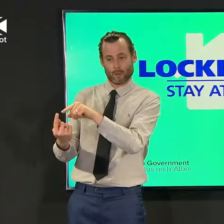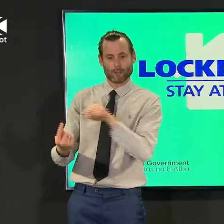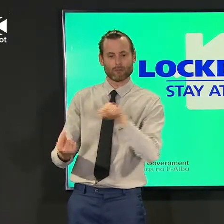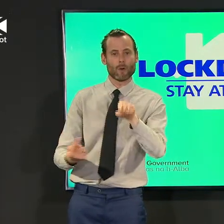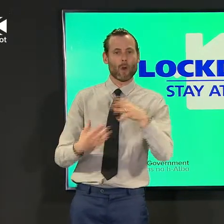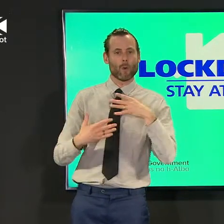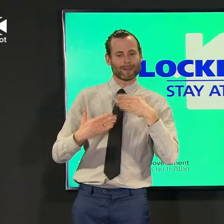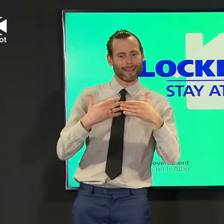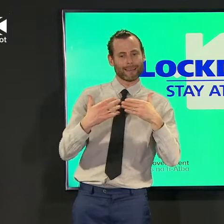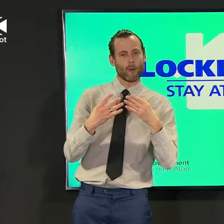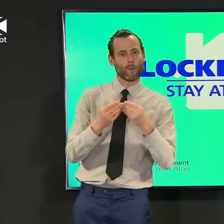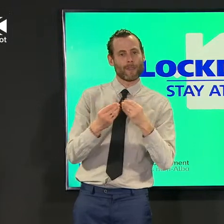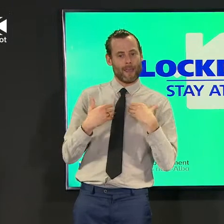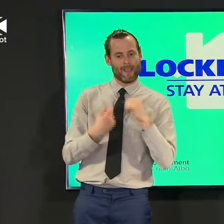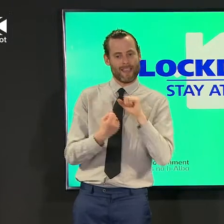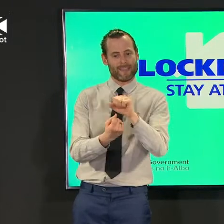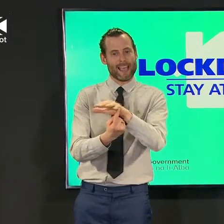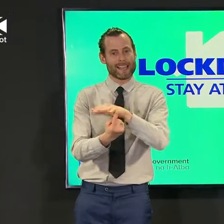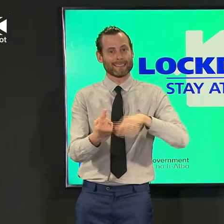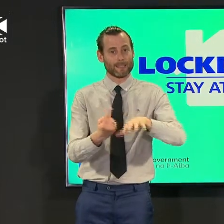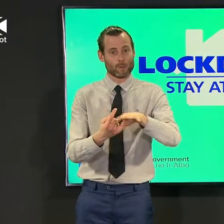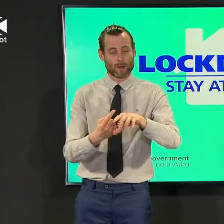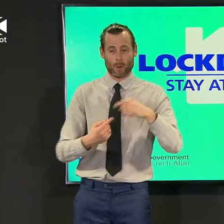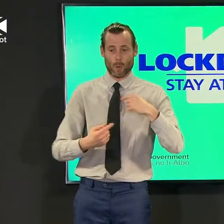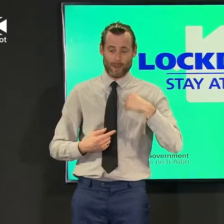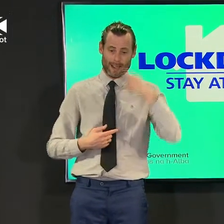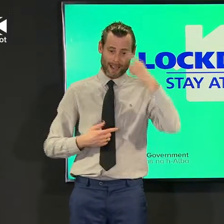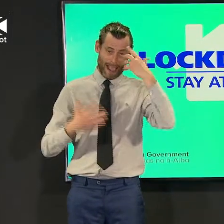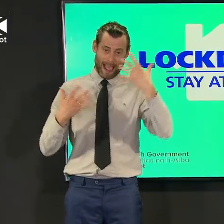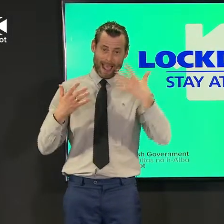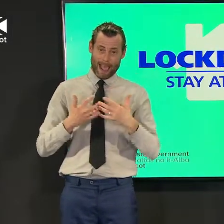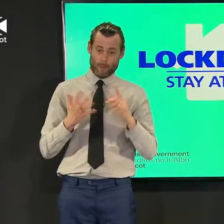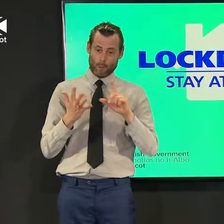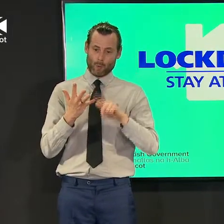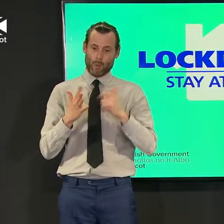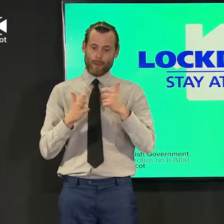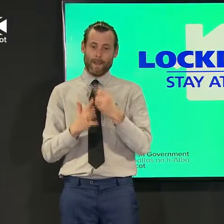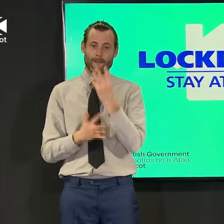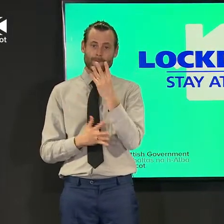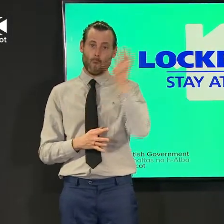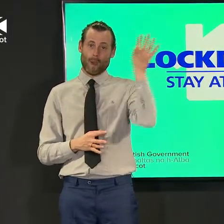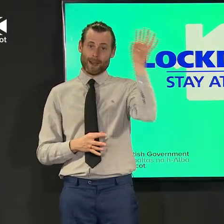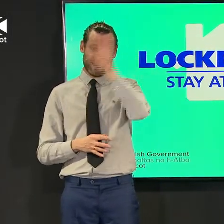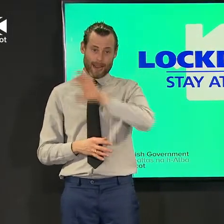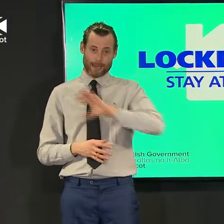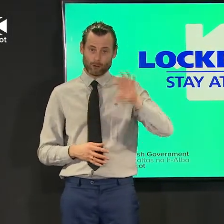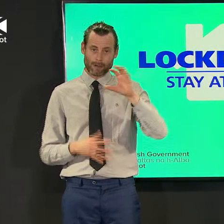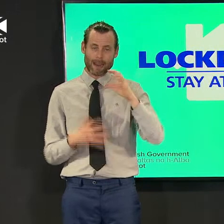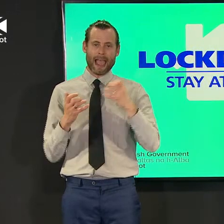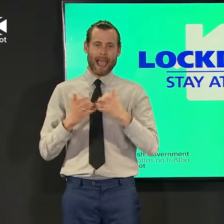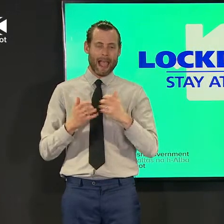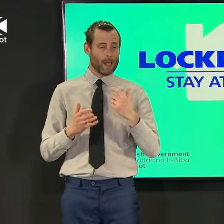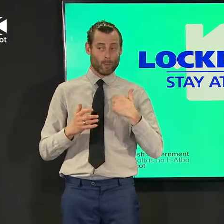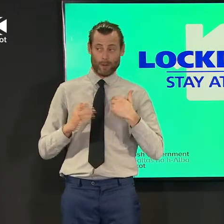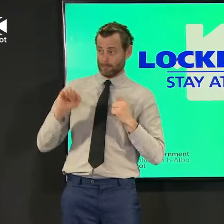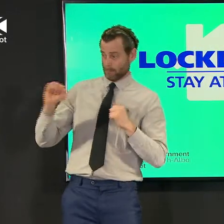so we need to find a way for those four nations of the uk to work together as best as we possibly can